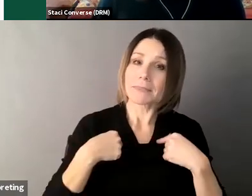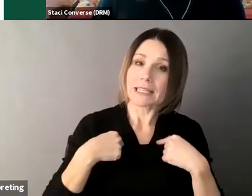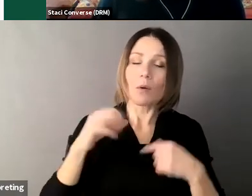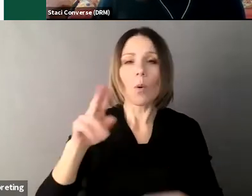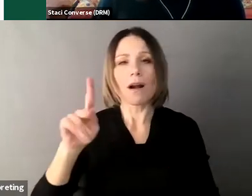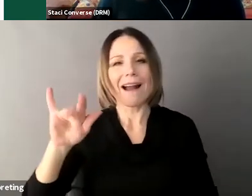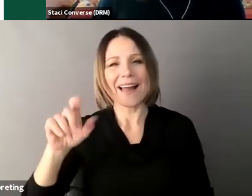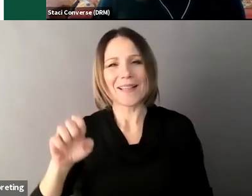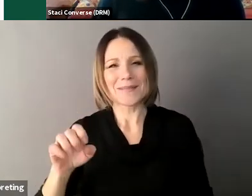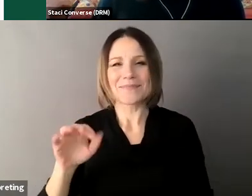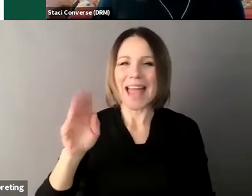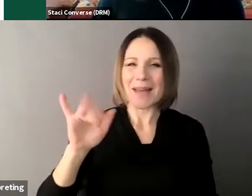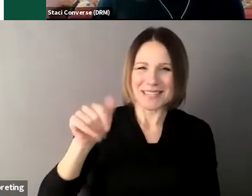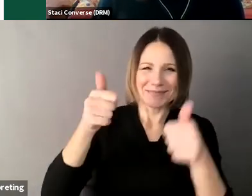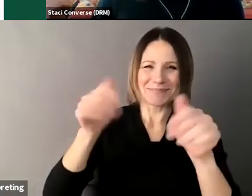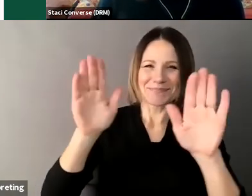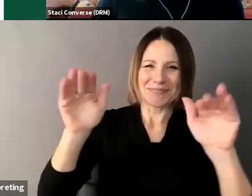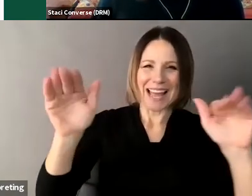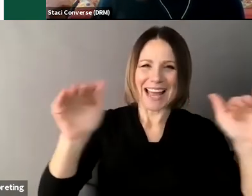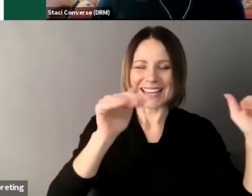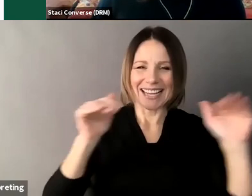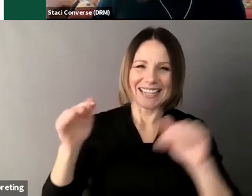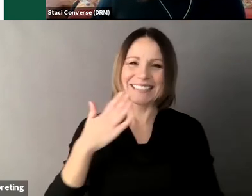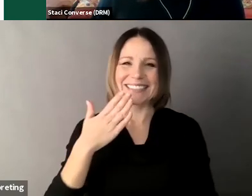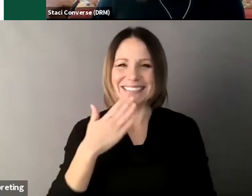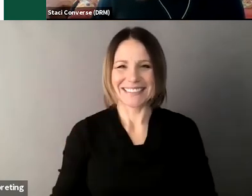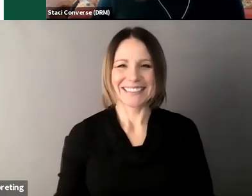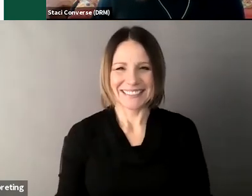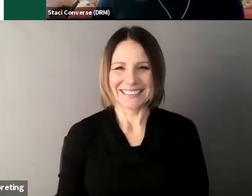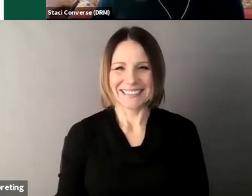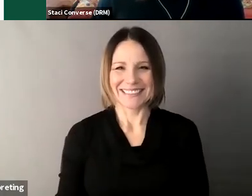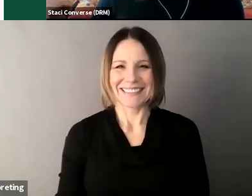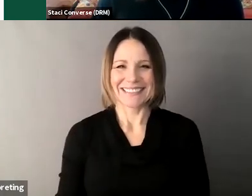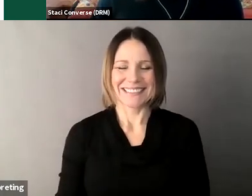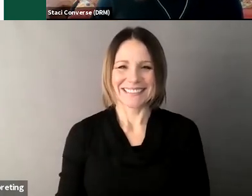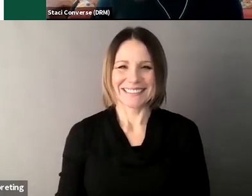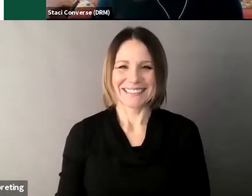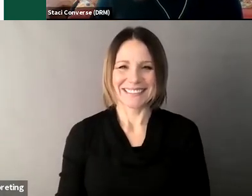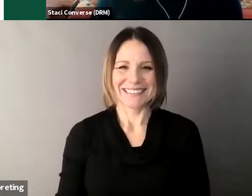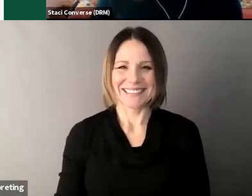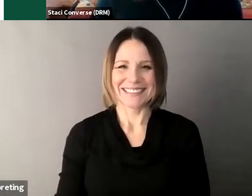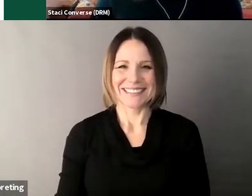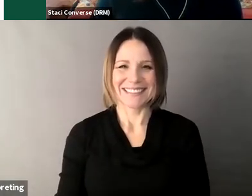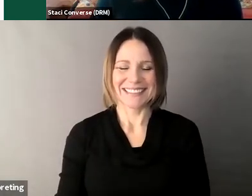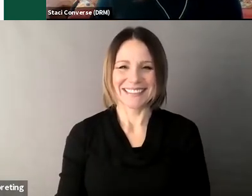awesome all right bye everyone